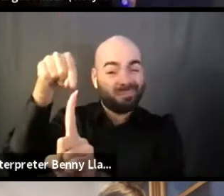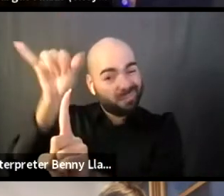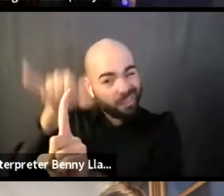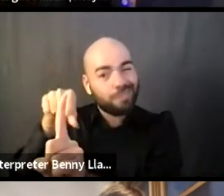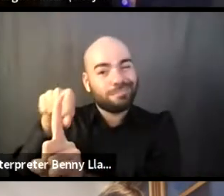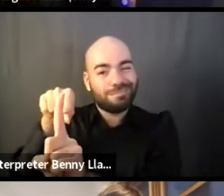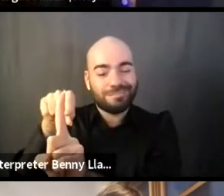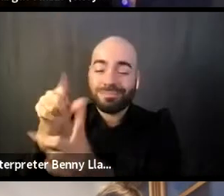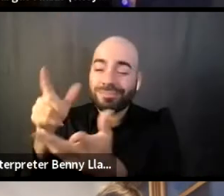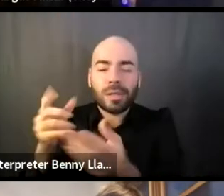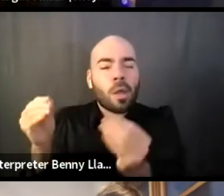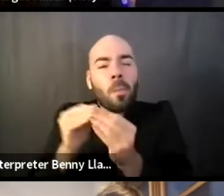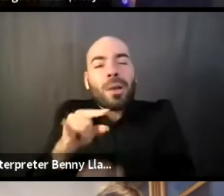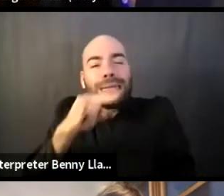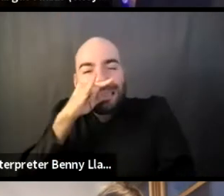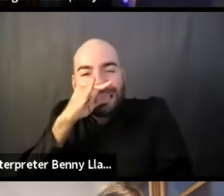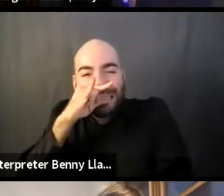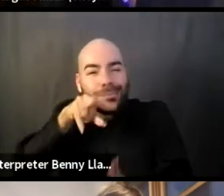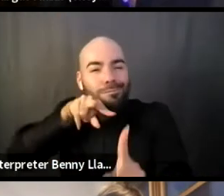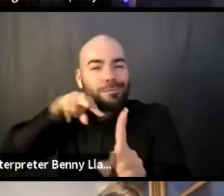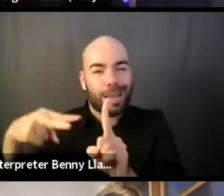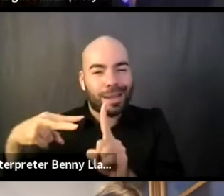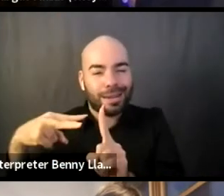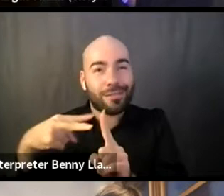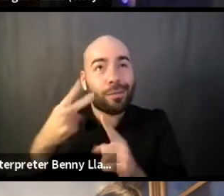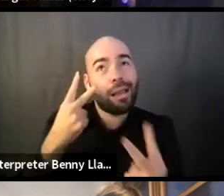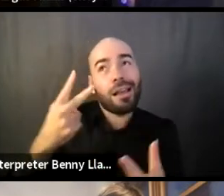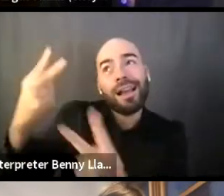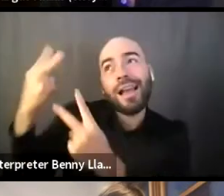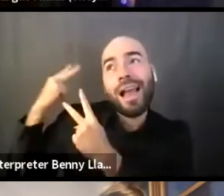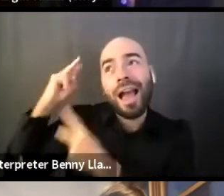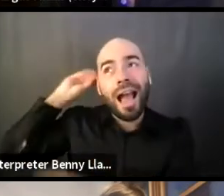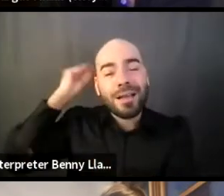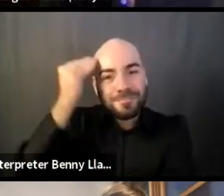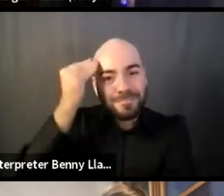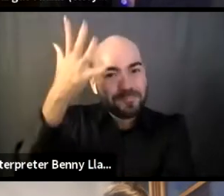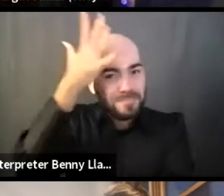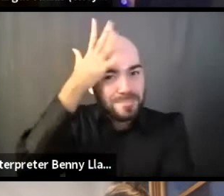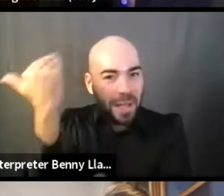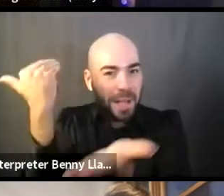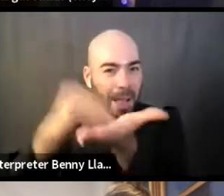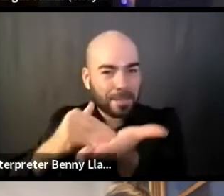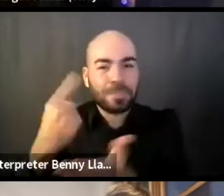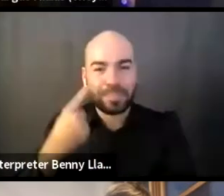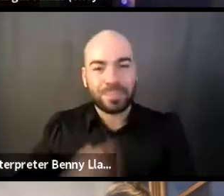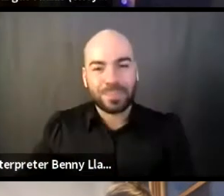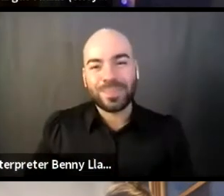from a childlike perspective that way, when I was a kid. Awesome. Pass it off to whoever next.